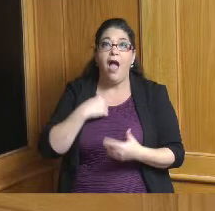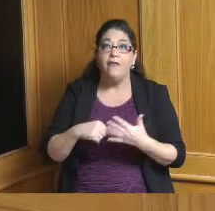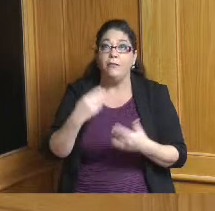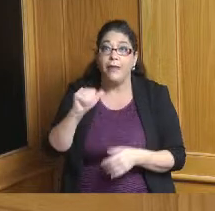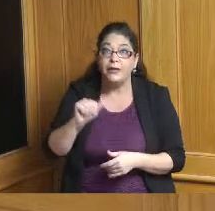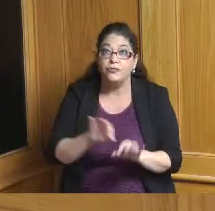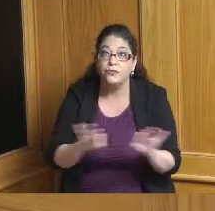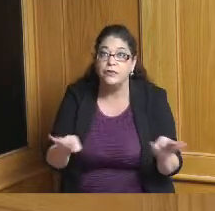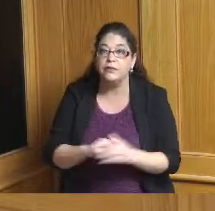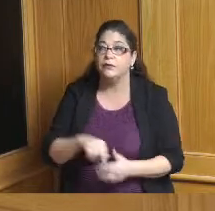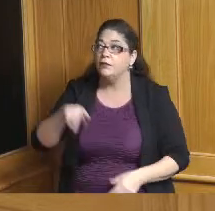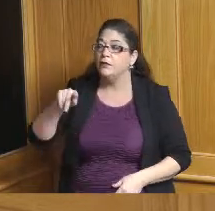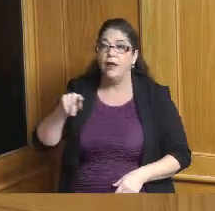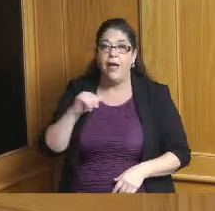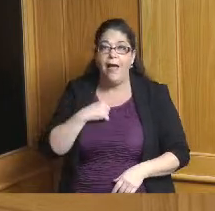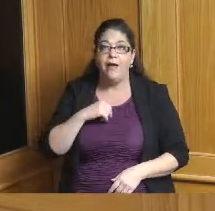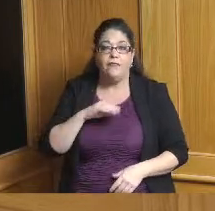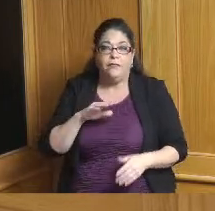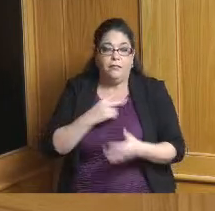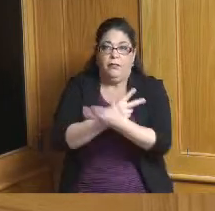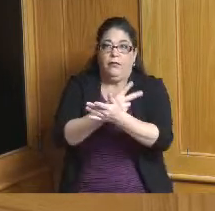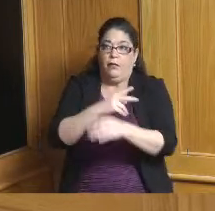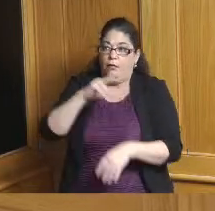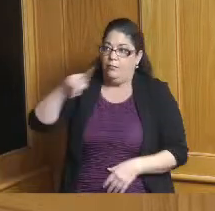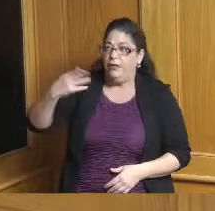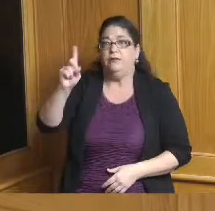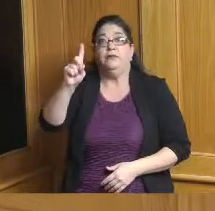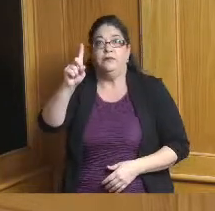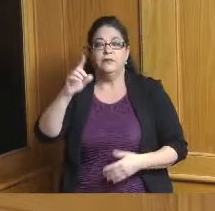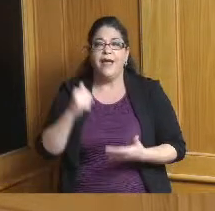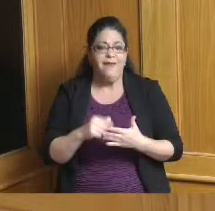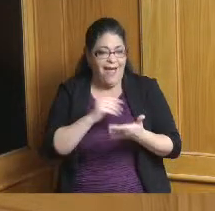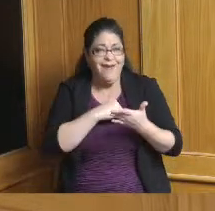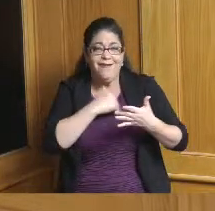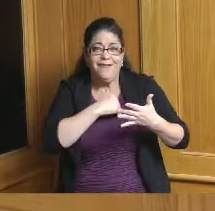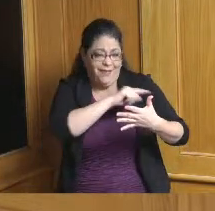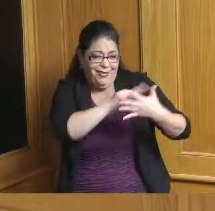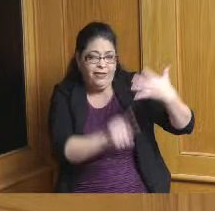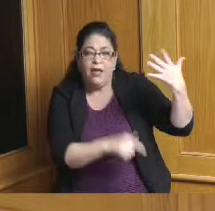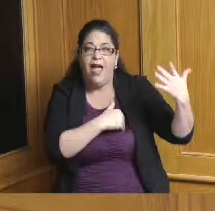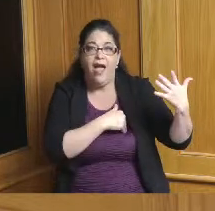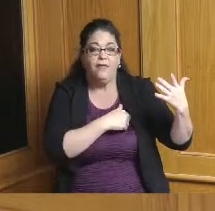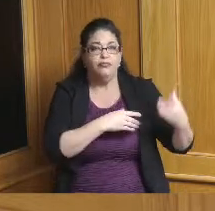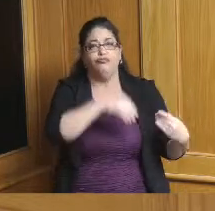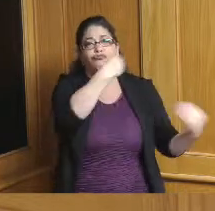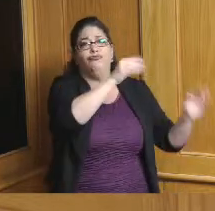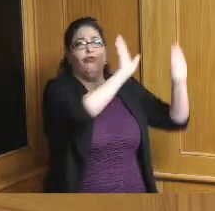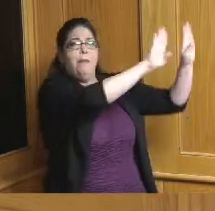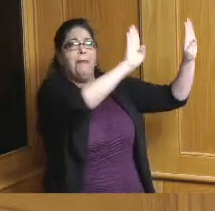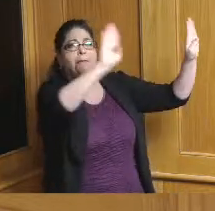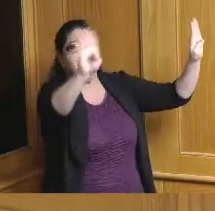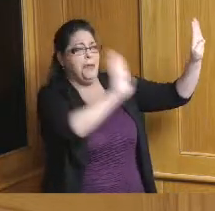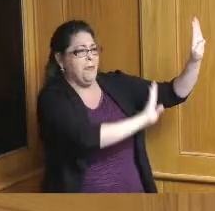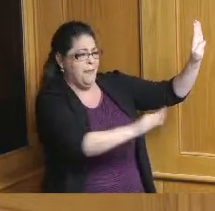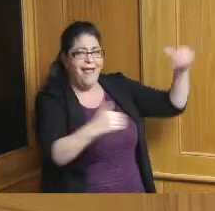the the master's degrees and it was just sad to see that folks like that are still making